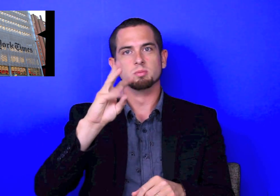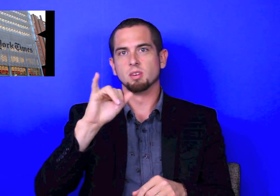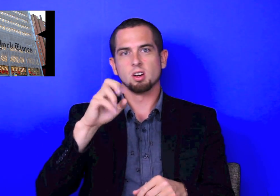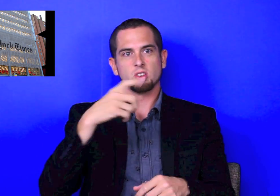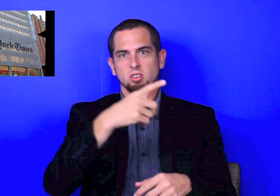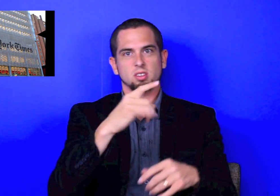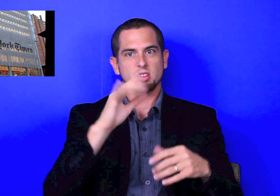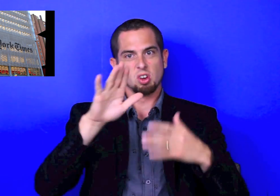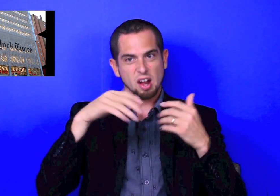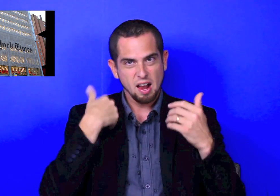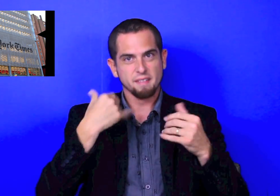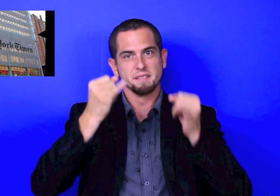There are full-time staff, reporters for each article, they don't need AP or Newswire.